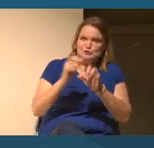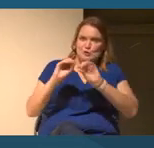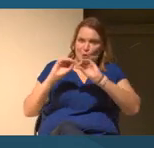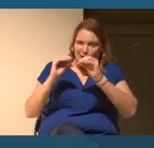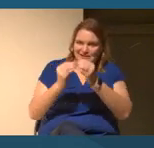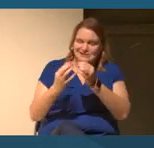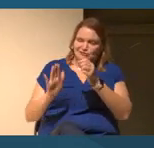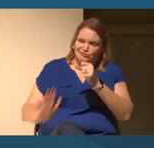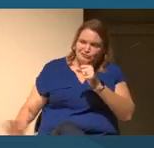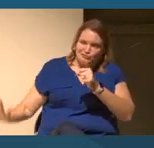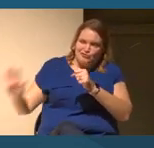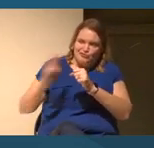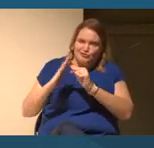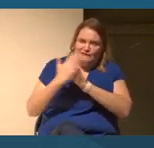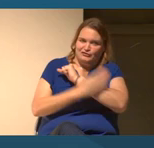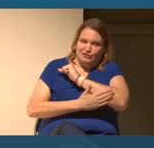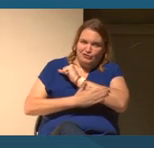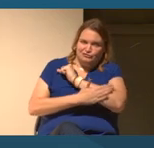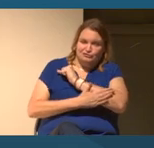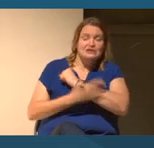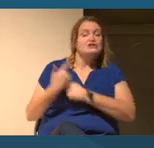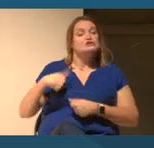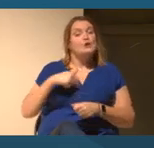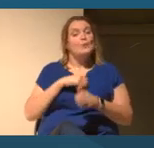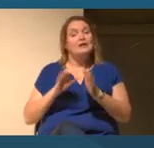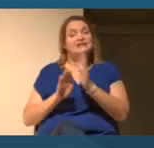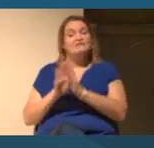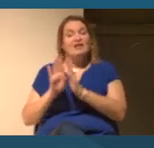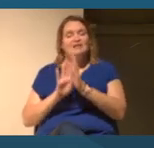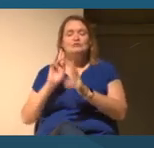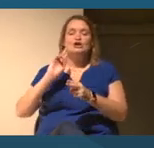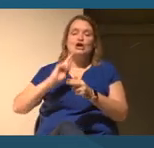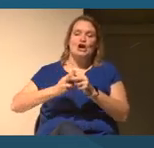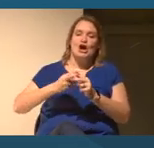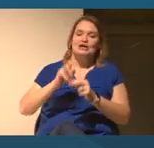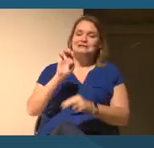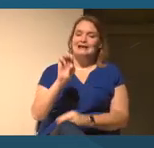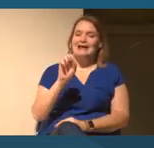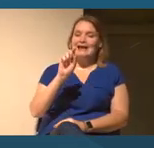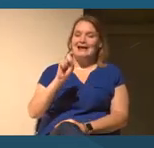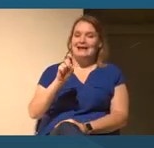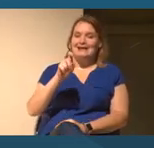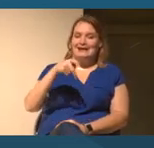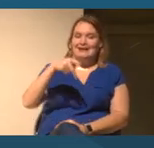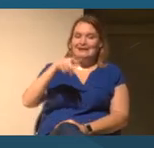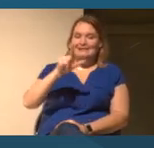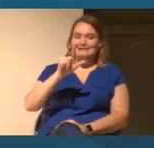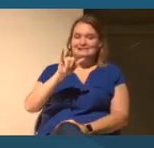And so, we developed basically what we call 'Our explainer videos' to clarify when we're